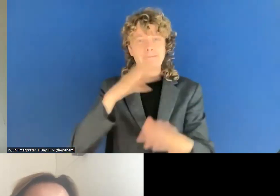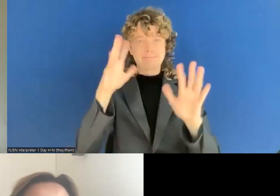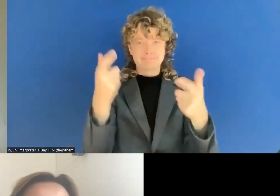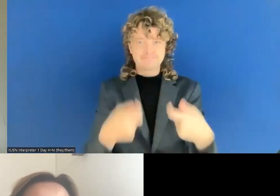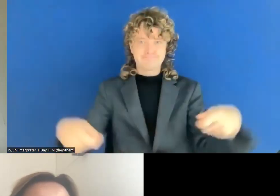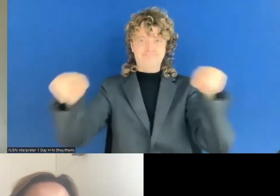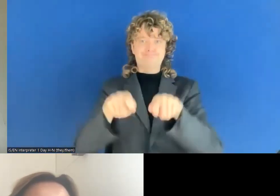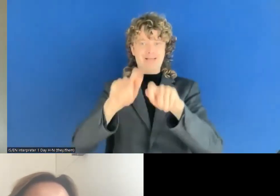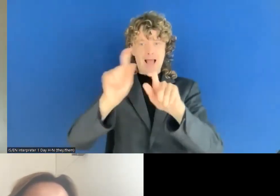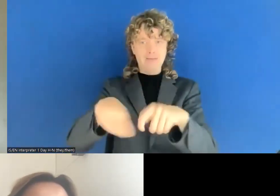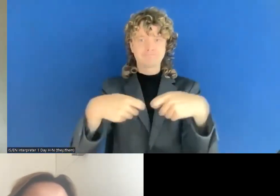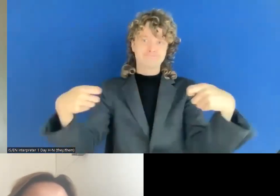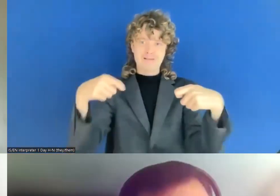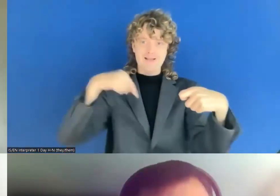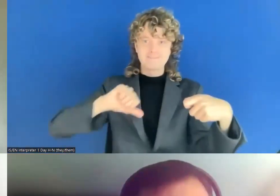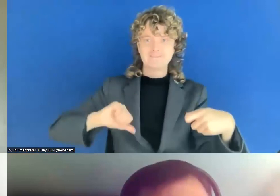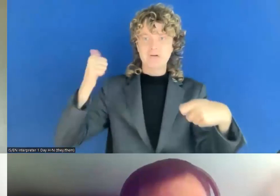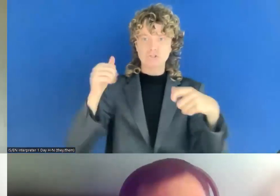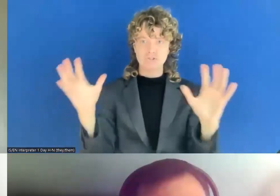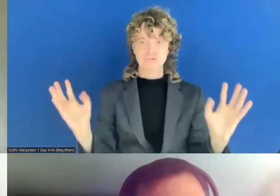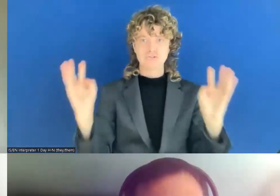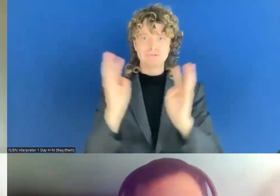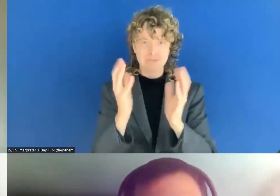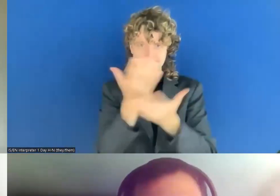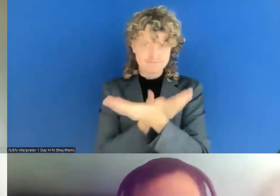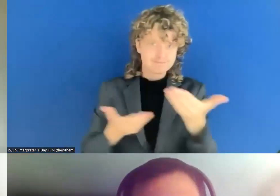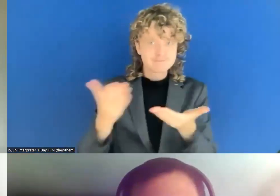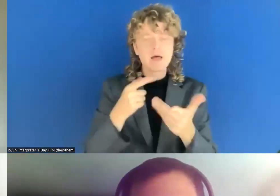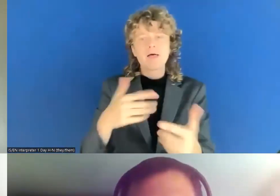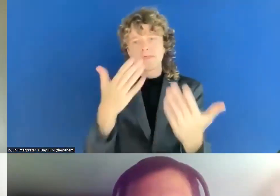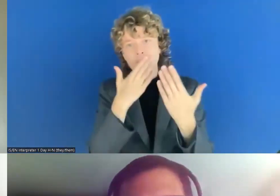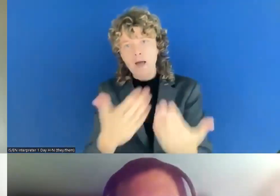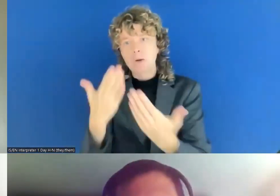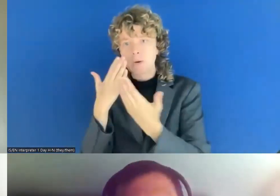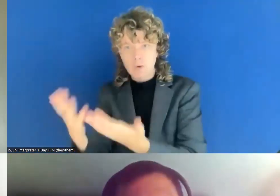and Malin for sharing your thoughts and experiences with all of us, and for kind of kicking off